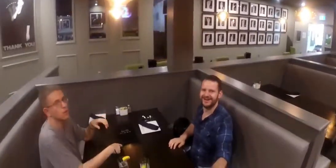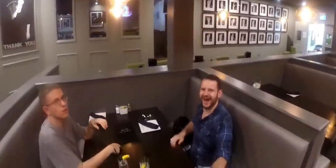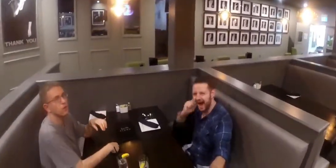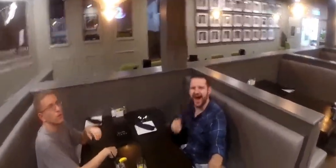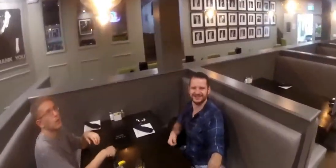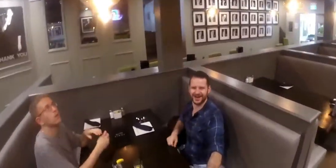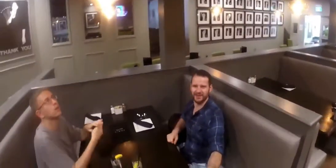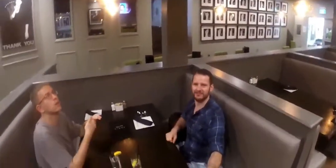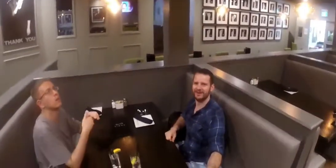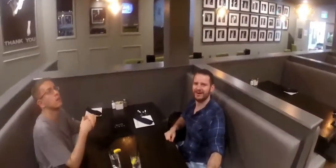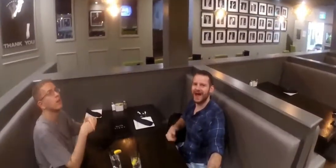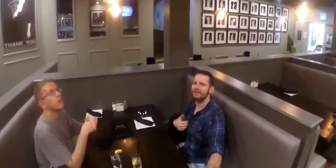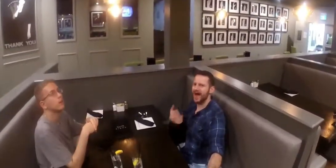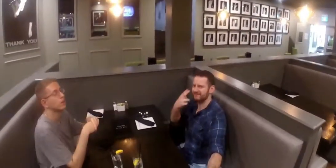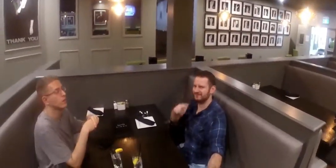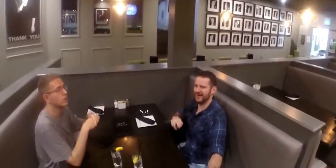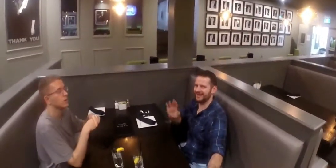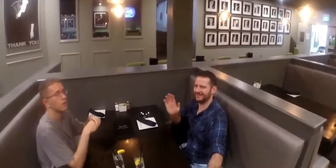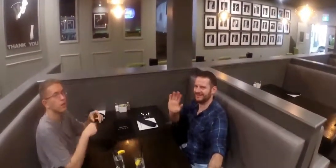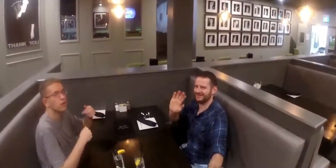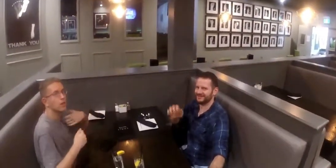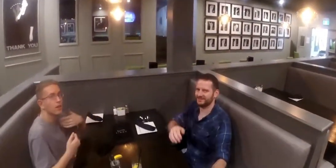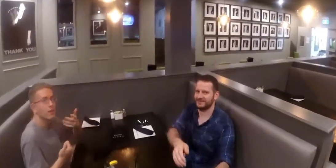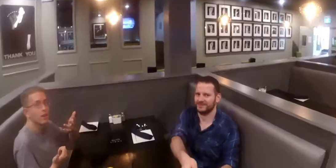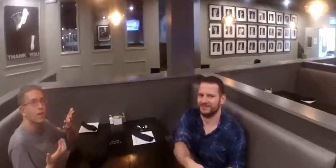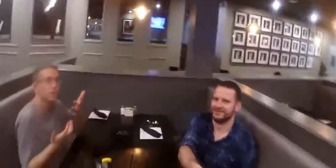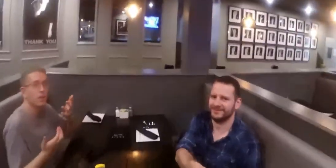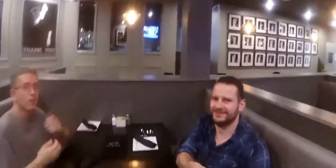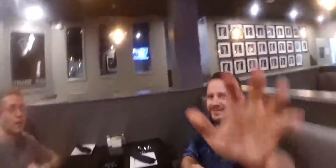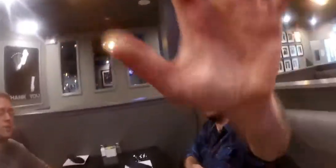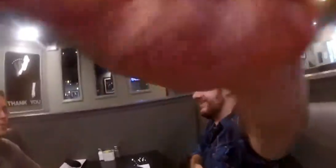Awesome! I'm having fun! I want --